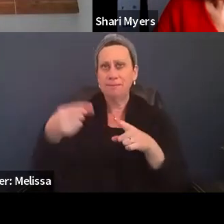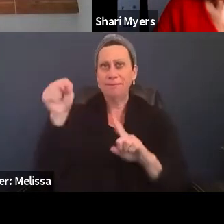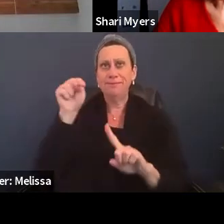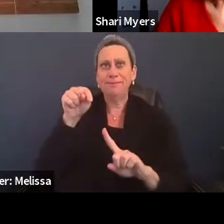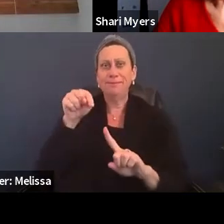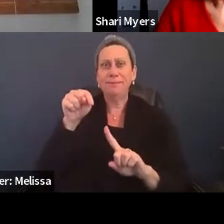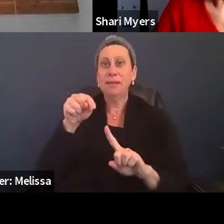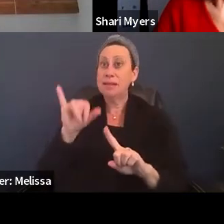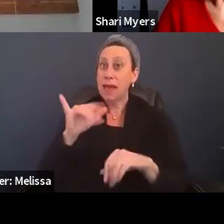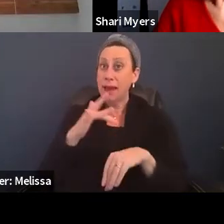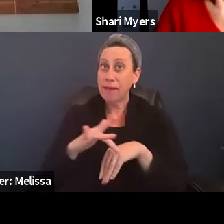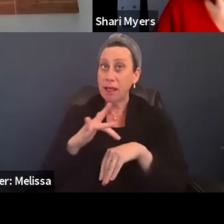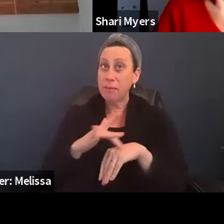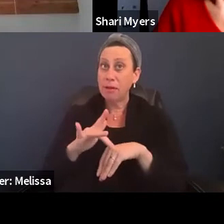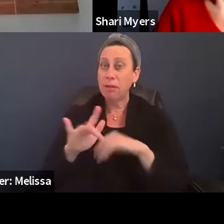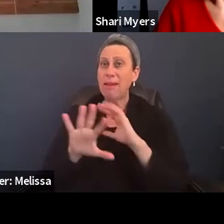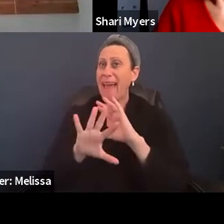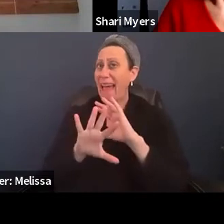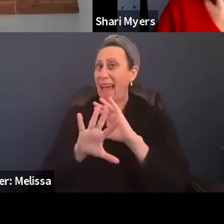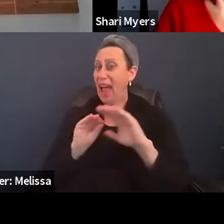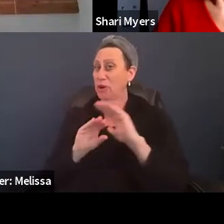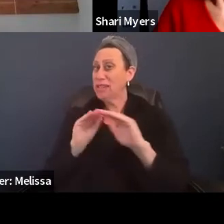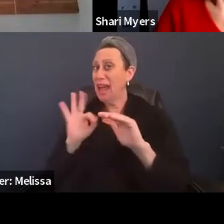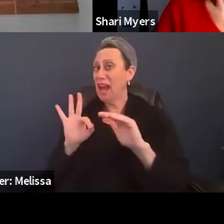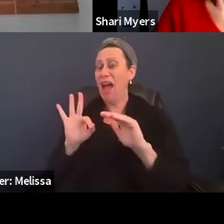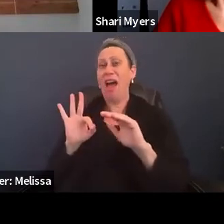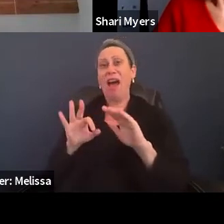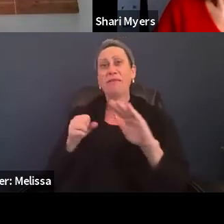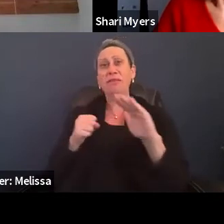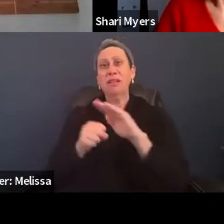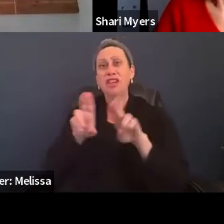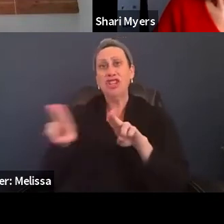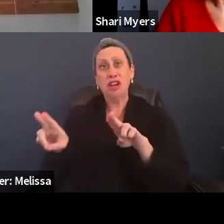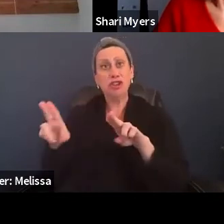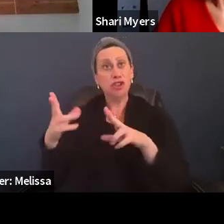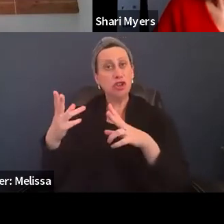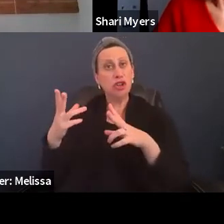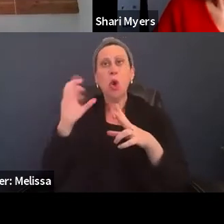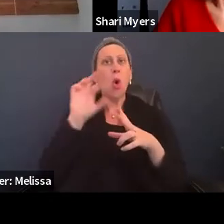is that available outside of a shelter not being set up or is that when a disaster is activated,